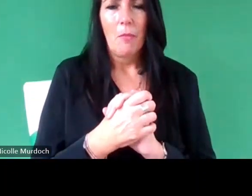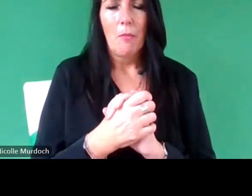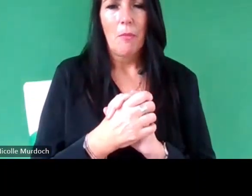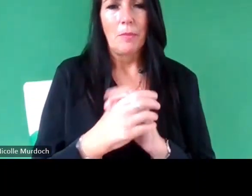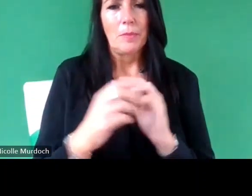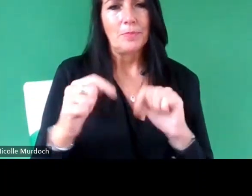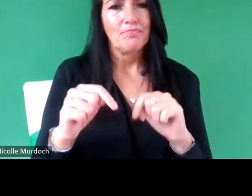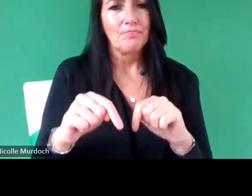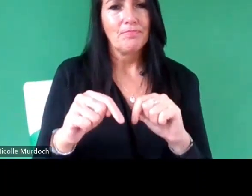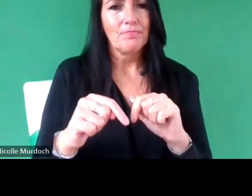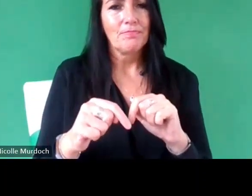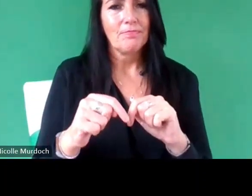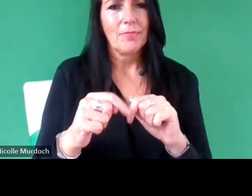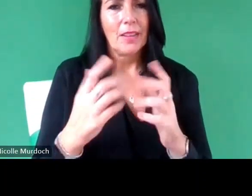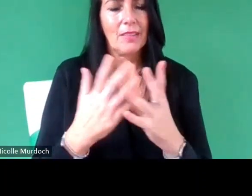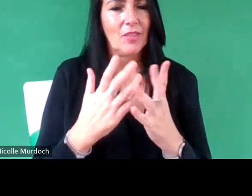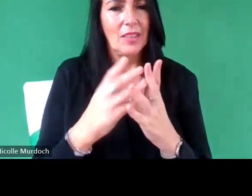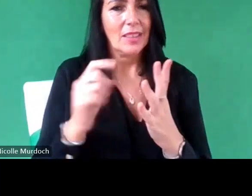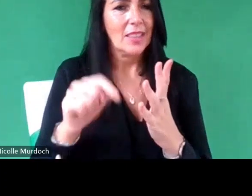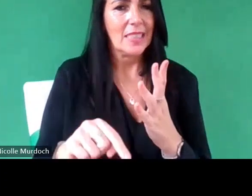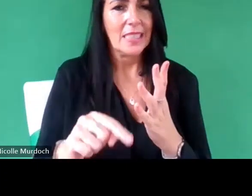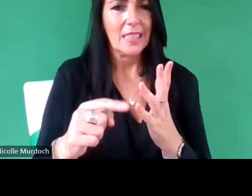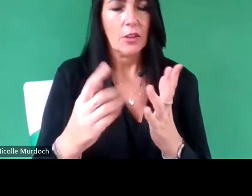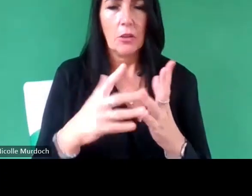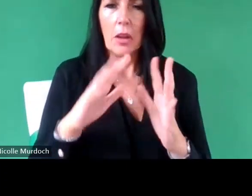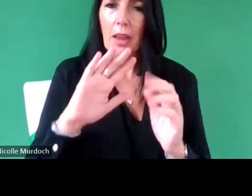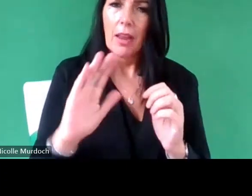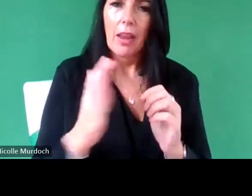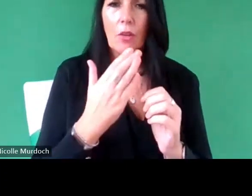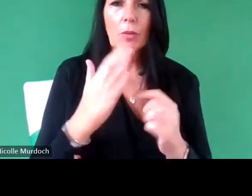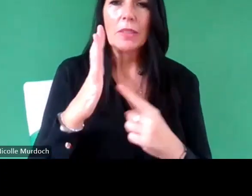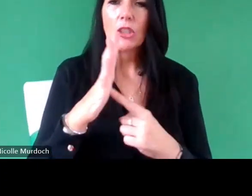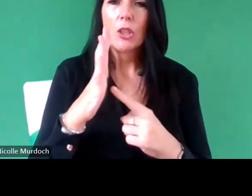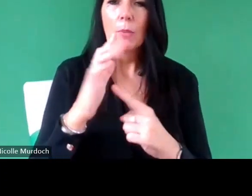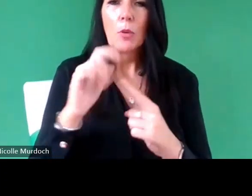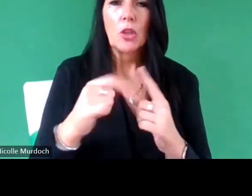and making character don't everyone is such an important bit we talk about resilience you know